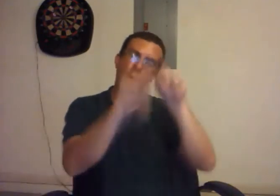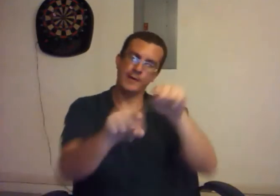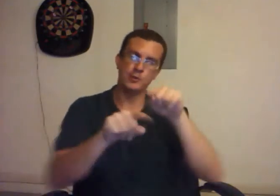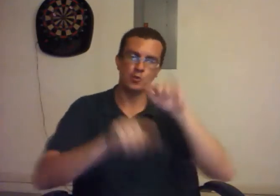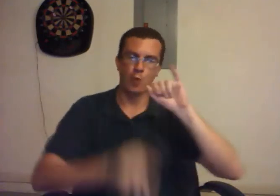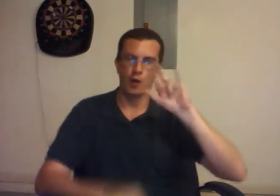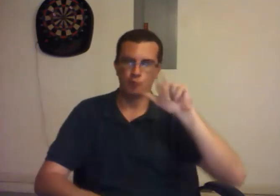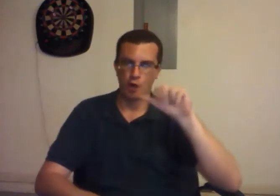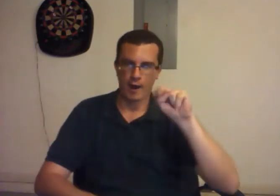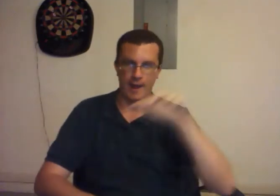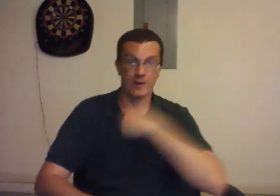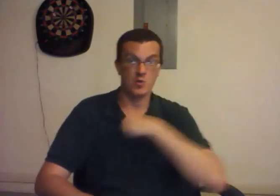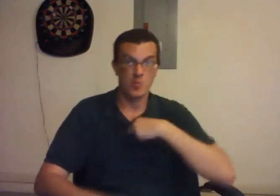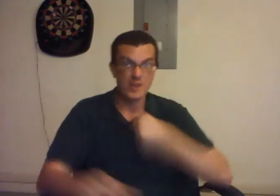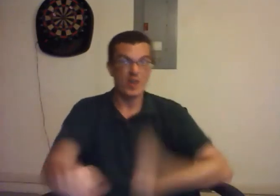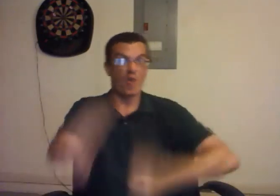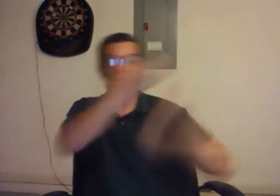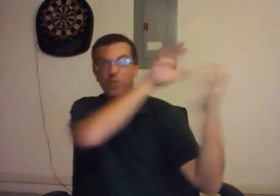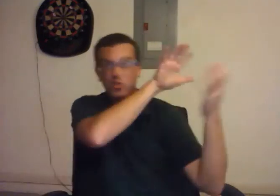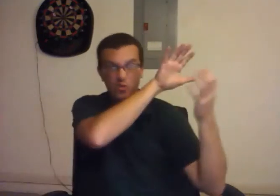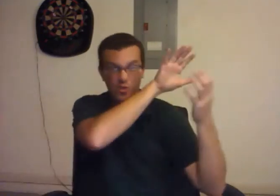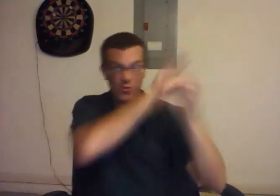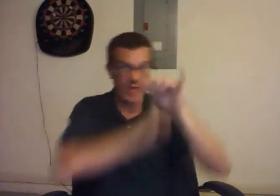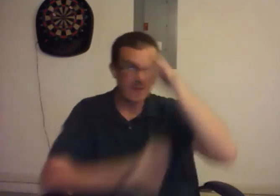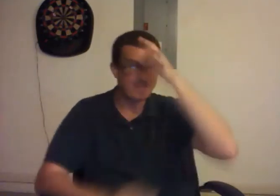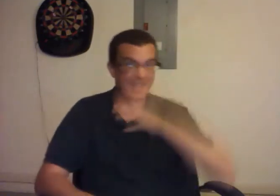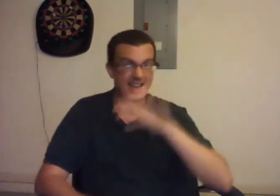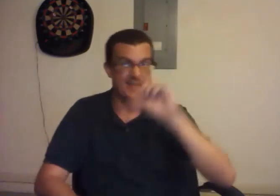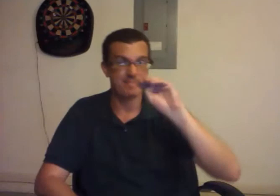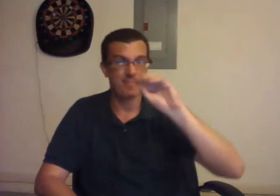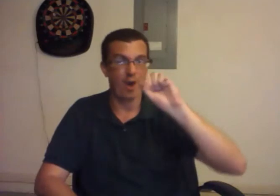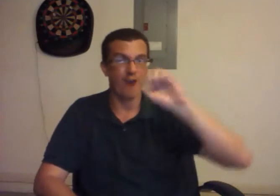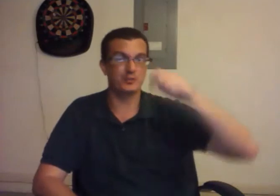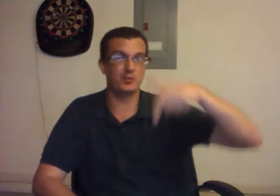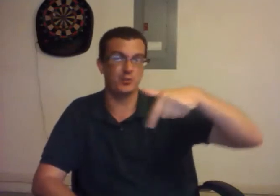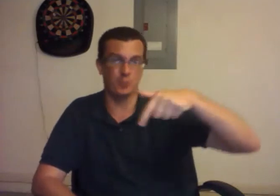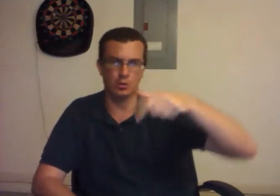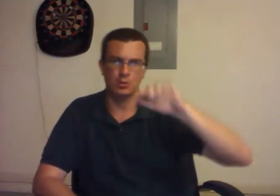So we went into Iran and we overthrew that man, Mossedeq.